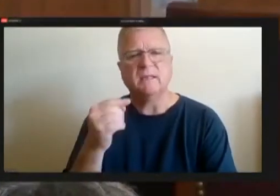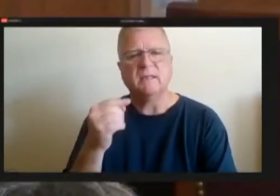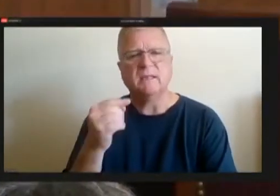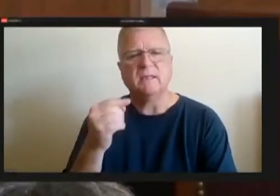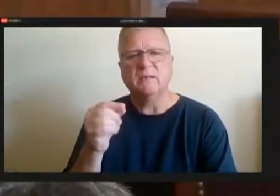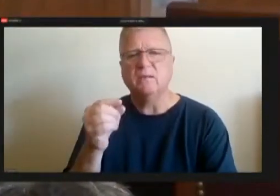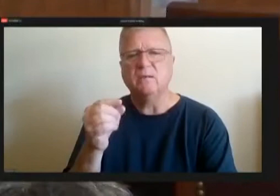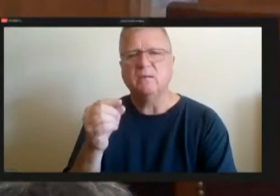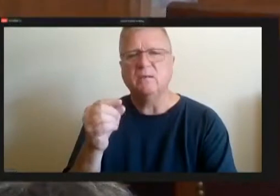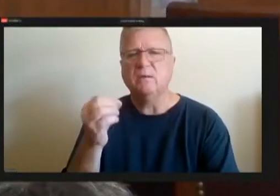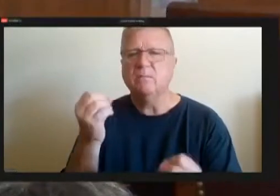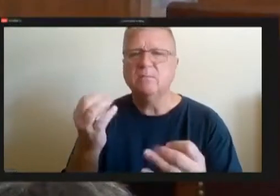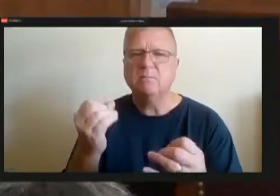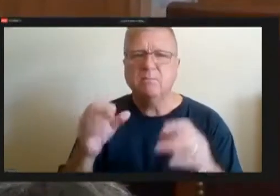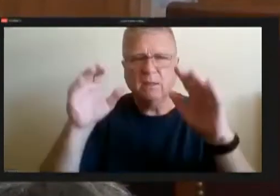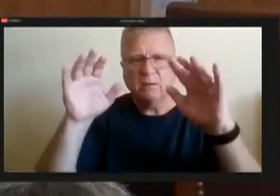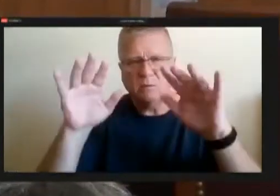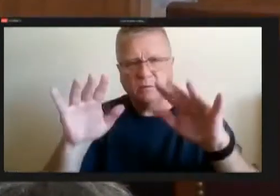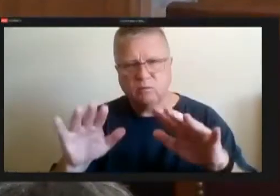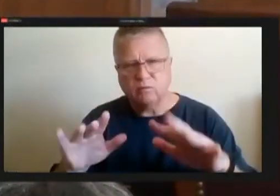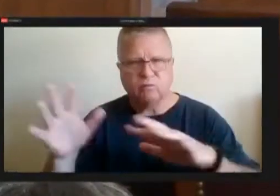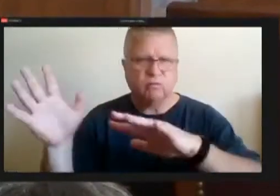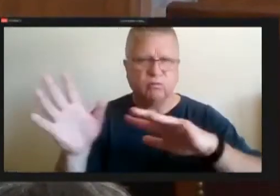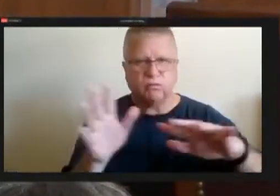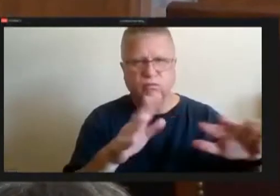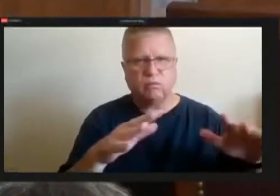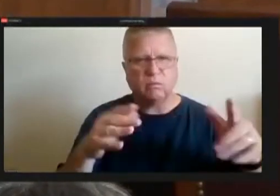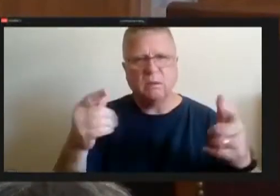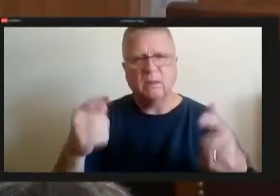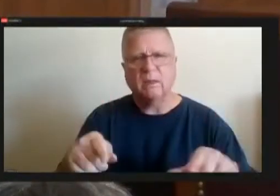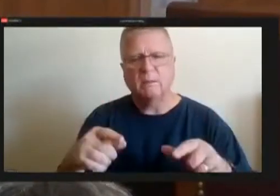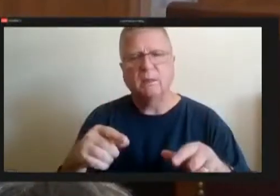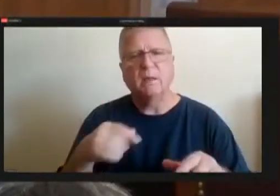I meet with director Hornstein on a regular basis every other week.